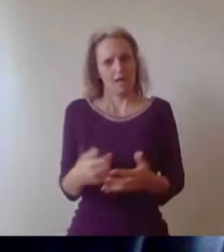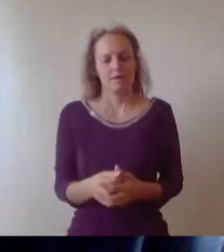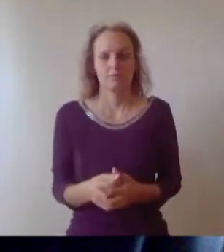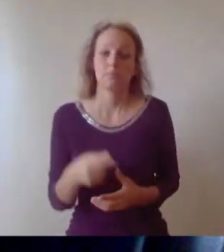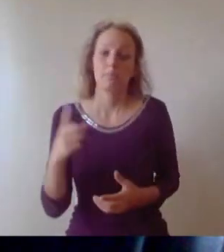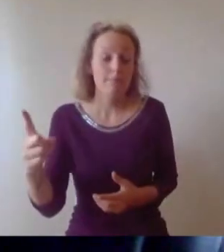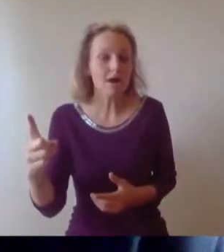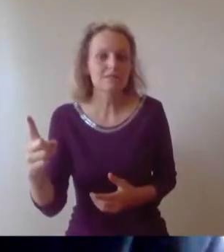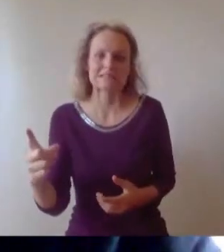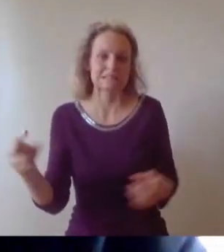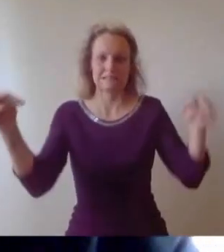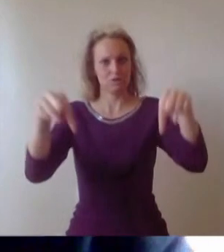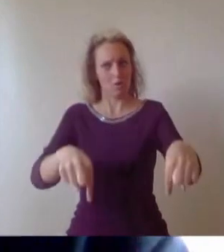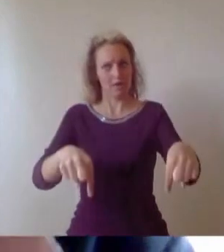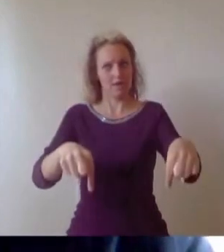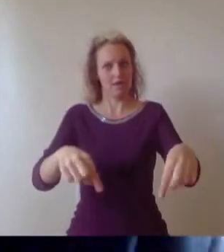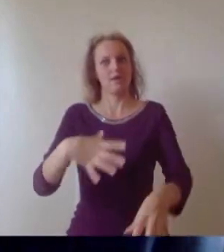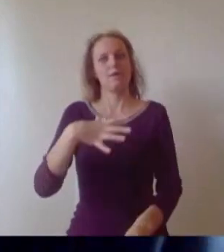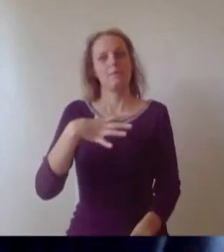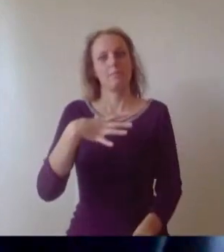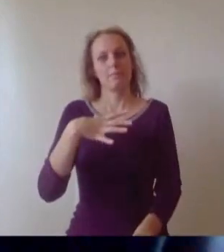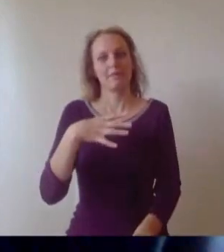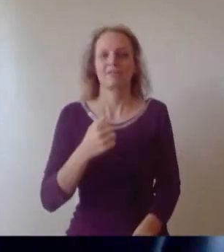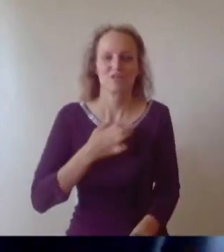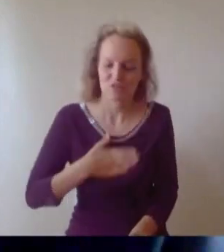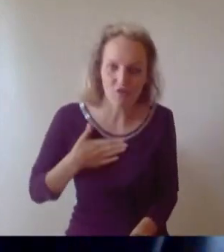who would like to introduce. Sorry, many people who are not at this event,